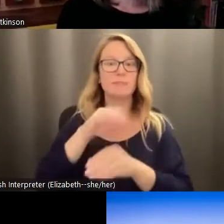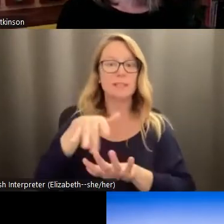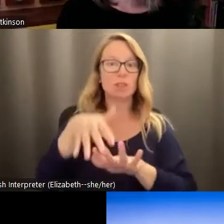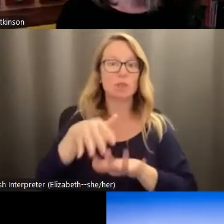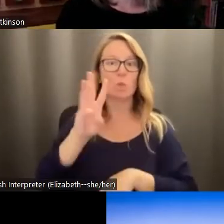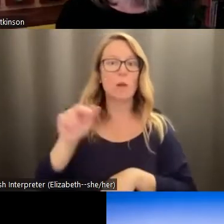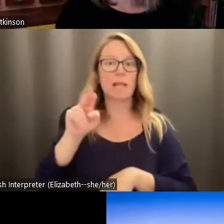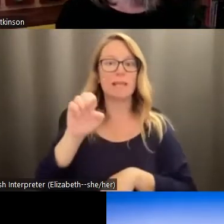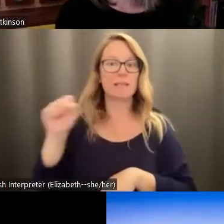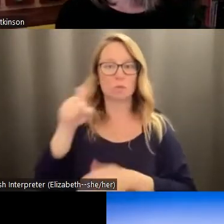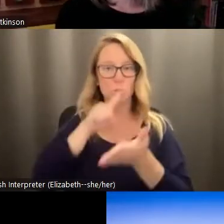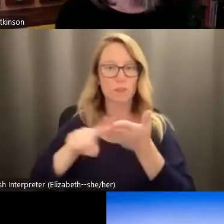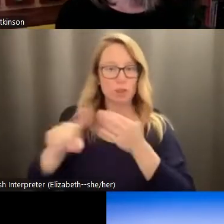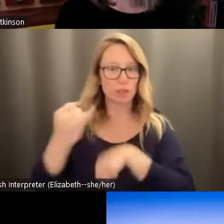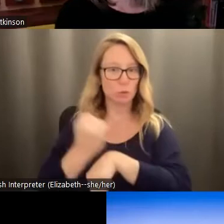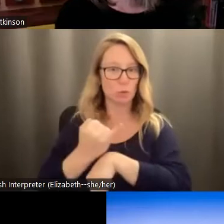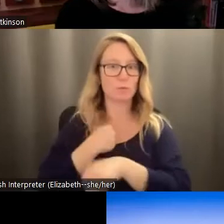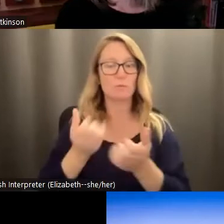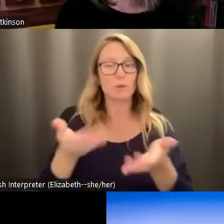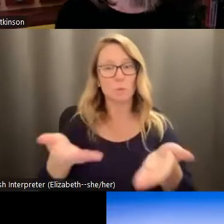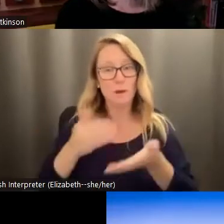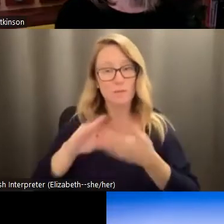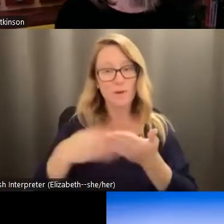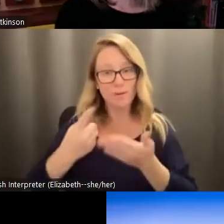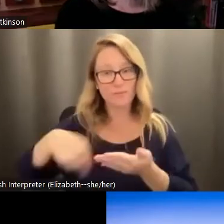Institute. And I'd like to welcome you all here tonight, to